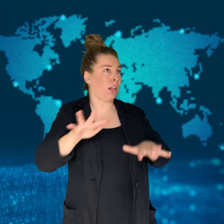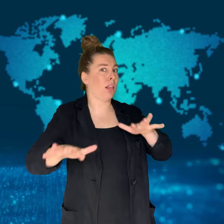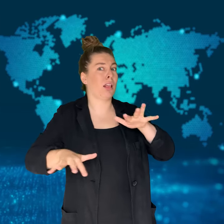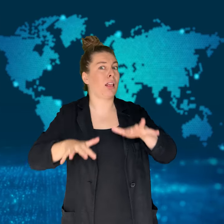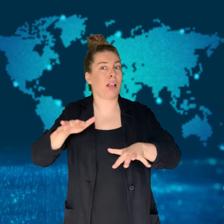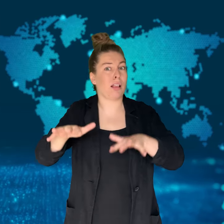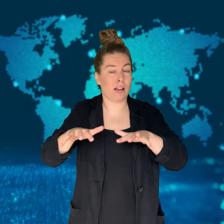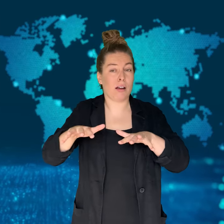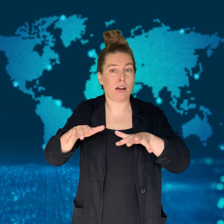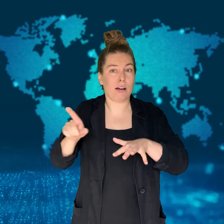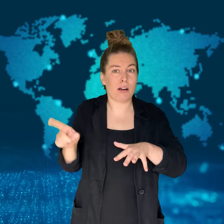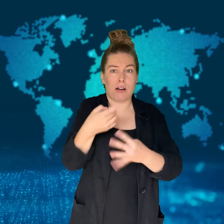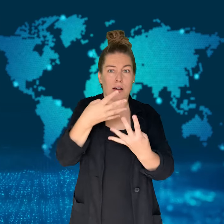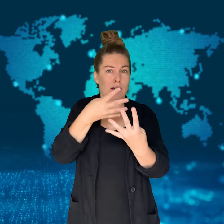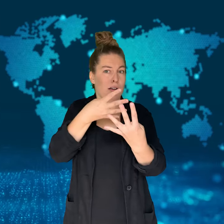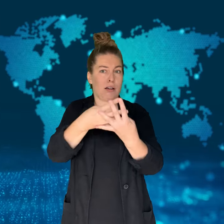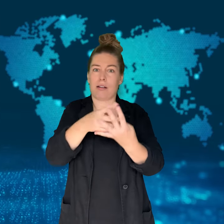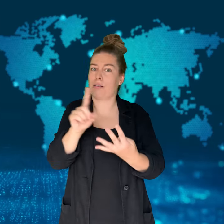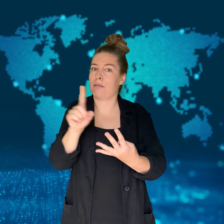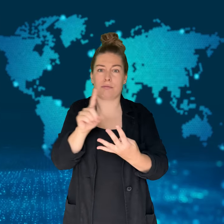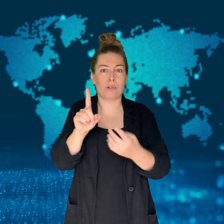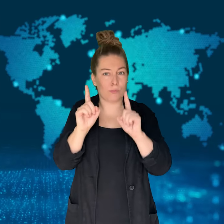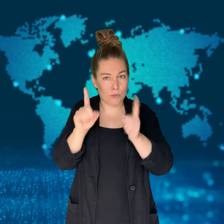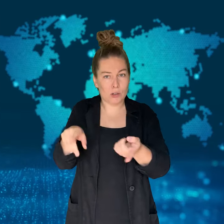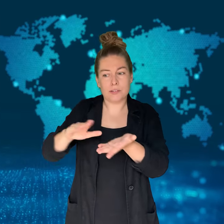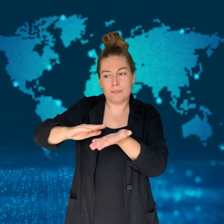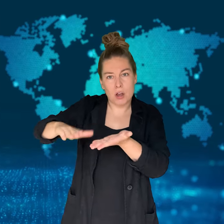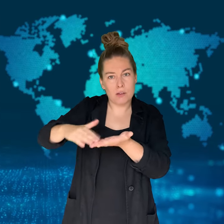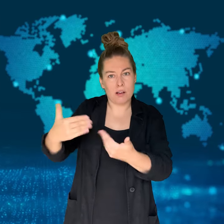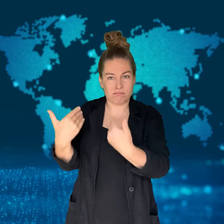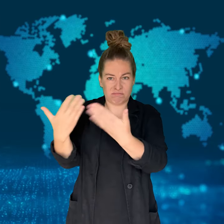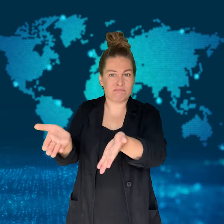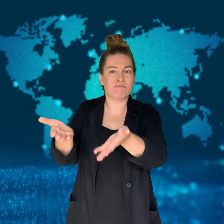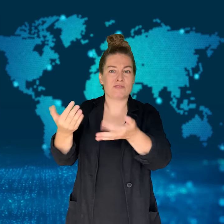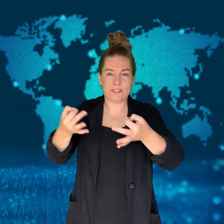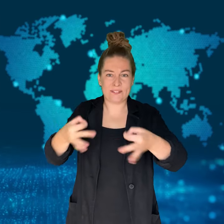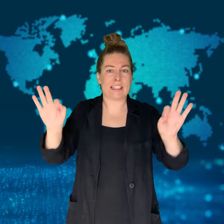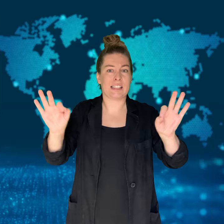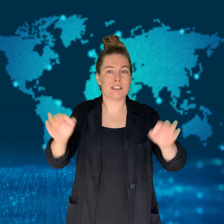"any offense committed as a direct result" of being trafficked.